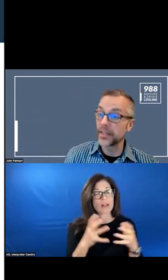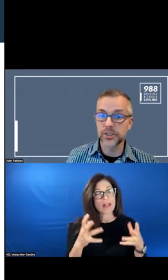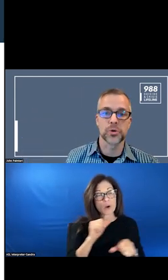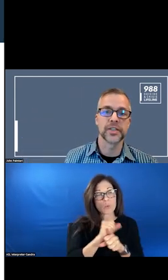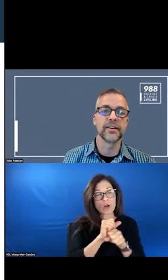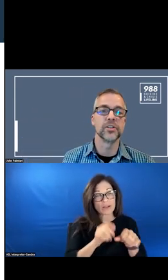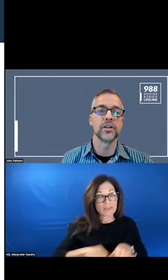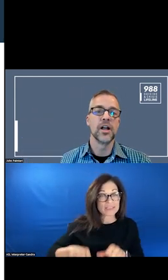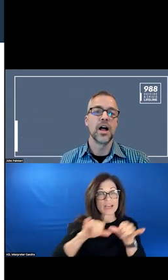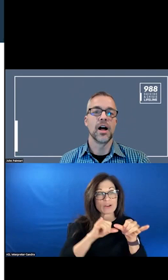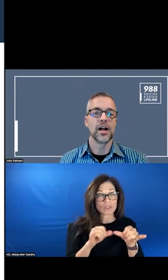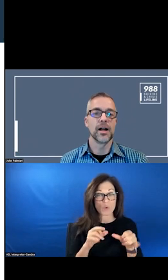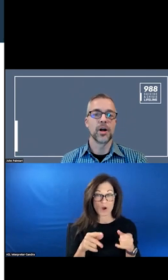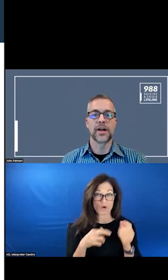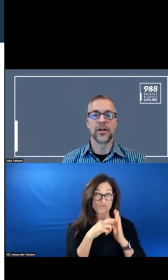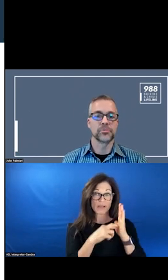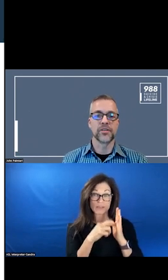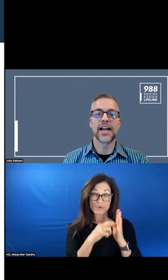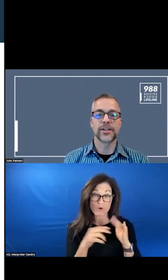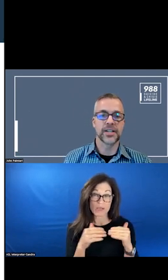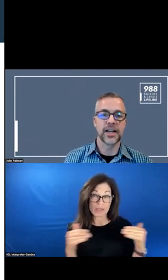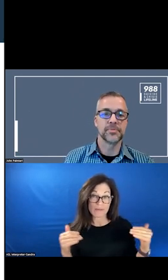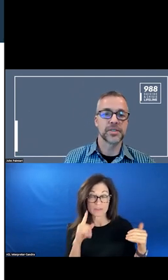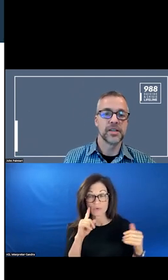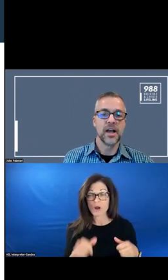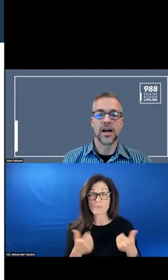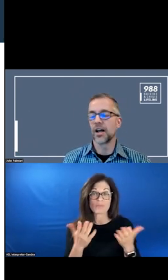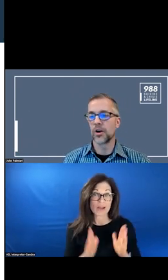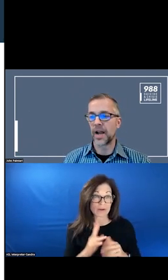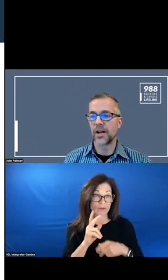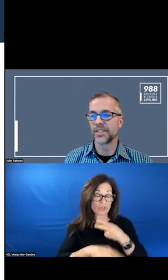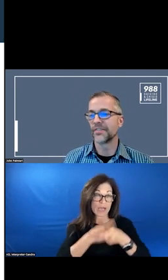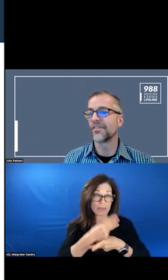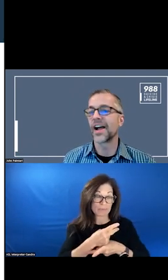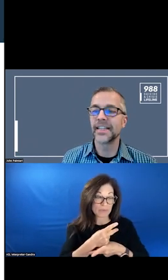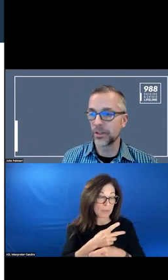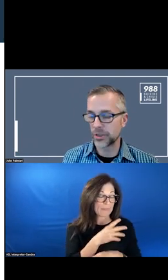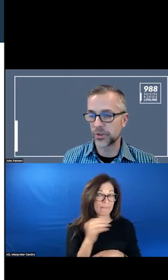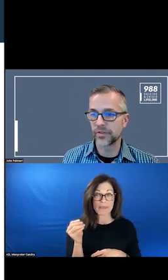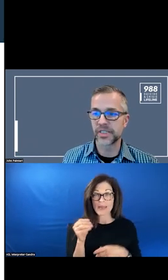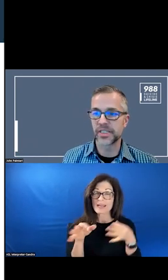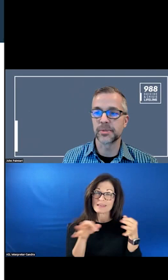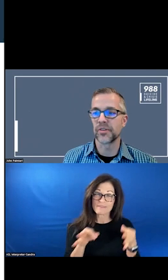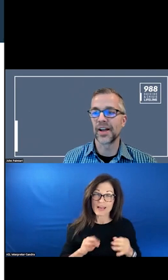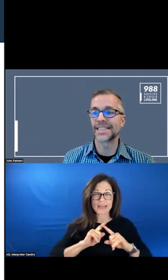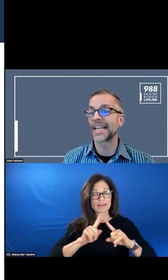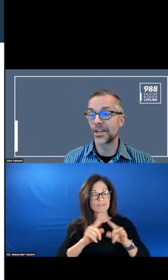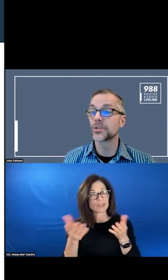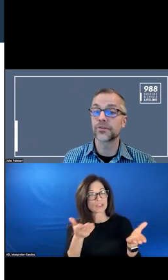REGULATORY LEVEL WITH STANDARDS AND PROVIDING STANDARDS FOR